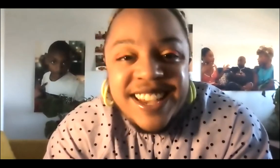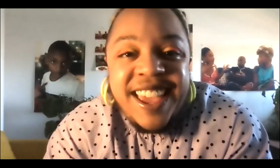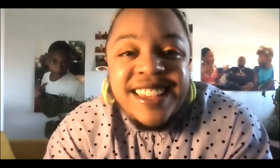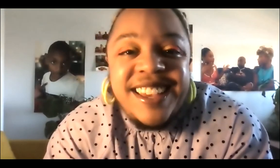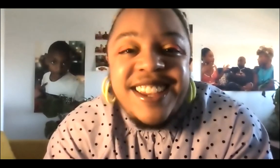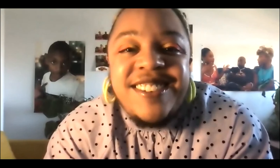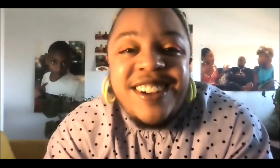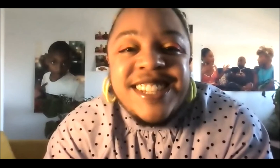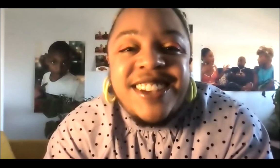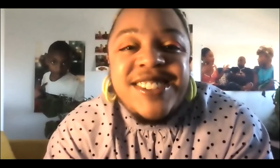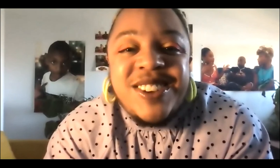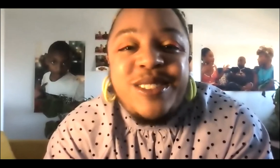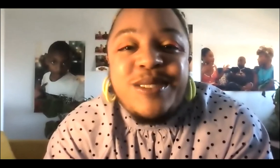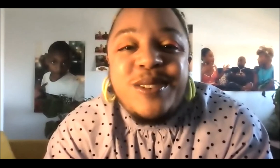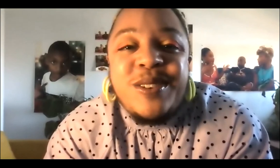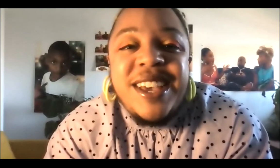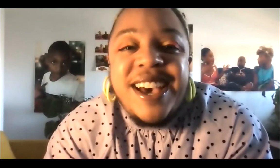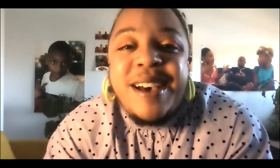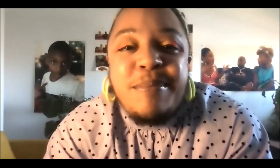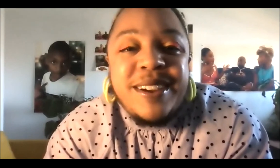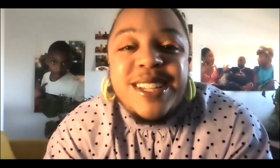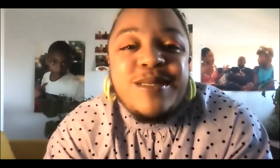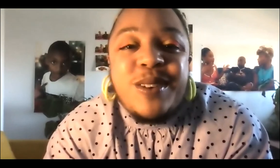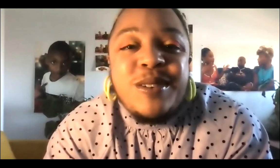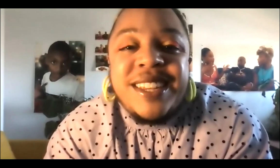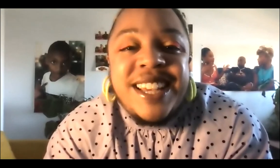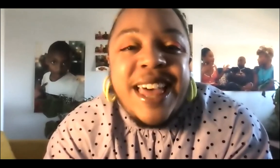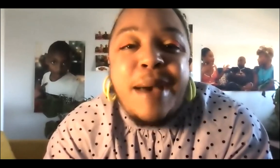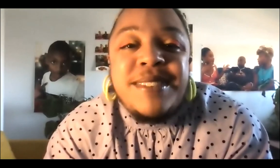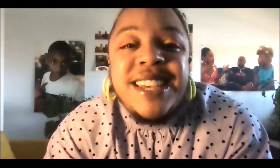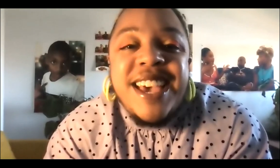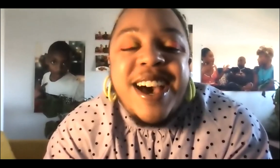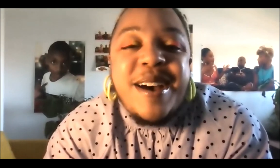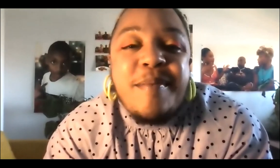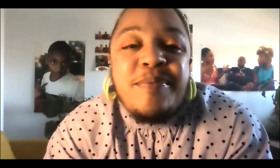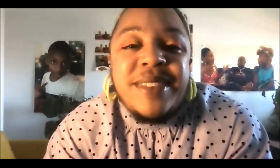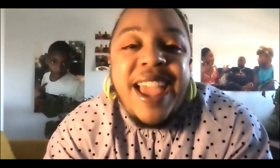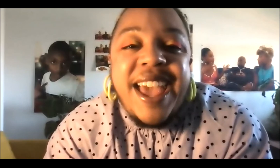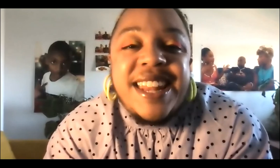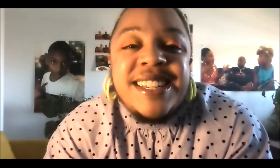die, you know, all cycles go through periods of growth and collapse, and